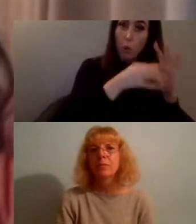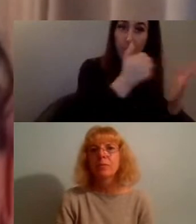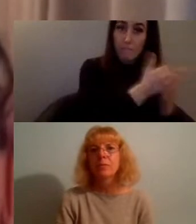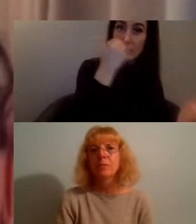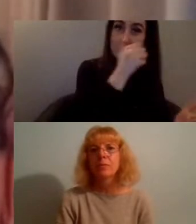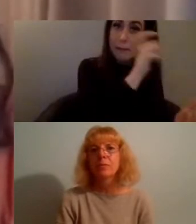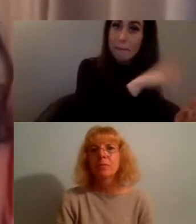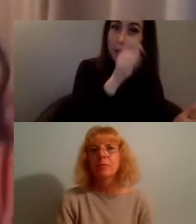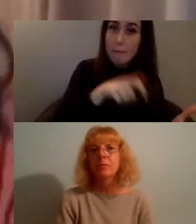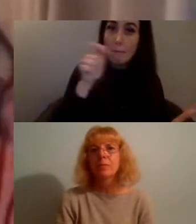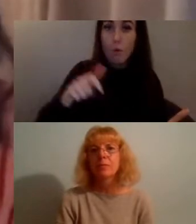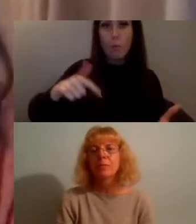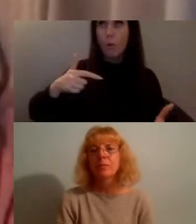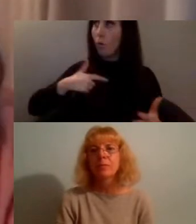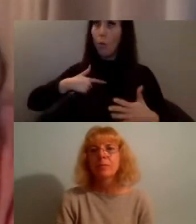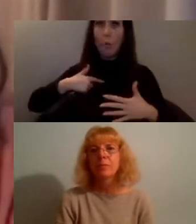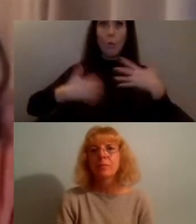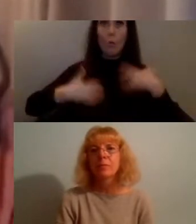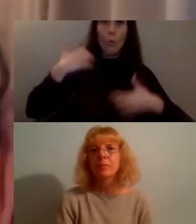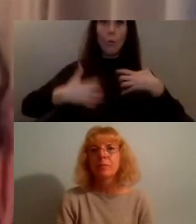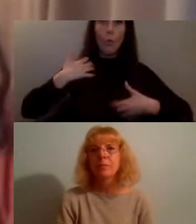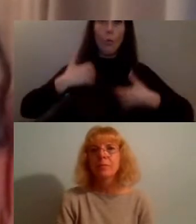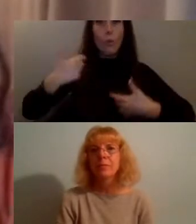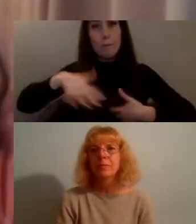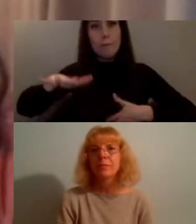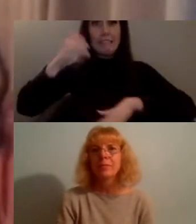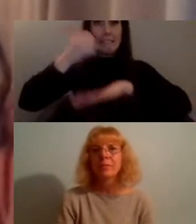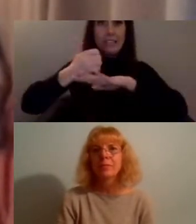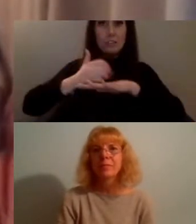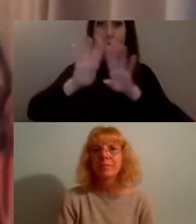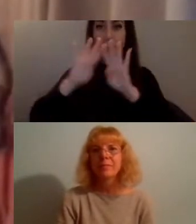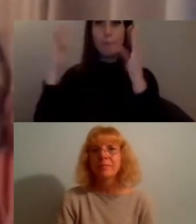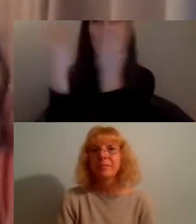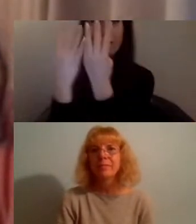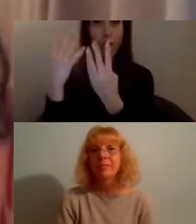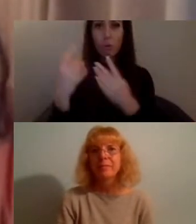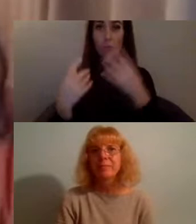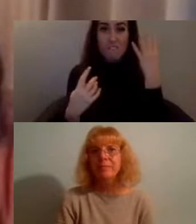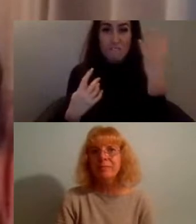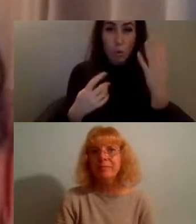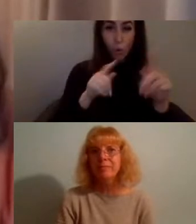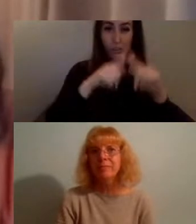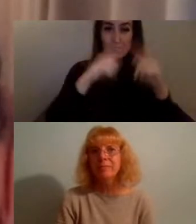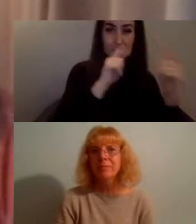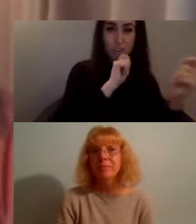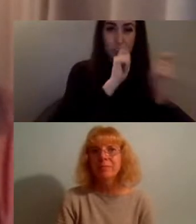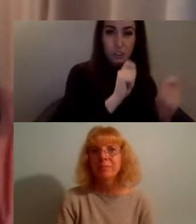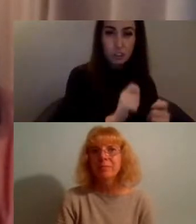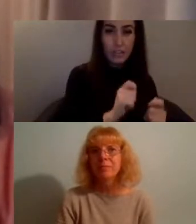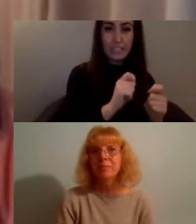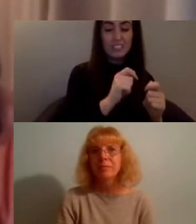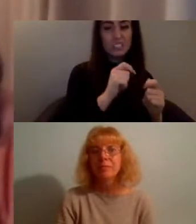of curating and inviting tonight's panel of four change makers each of whom are bringing their